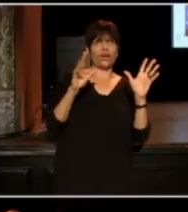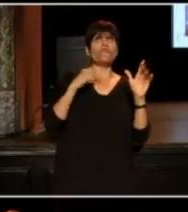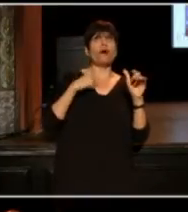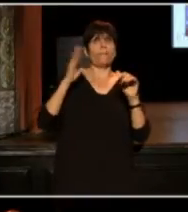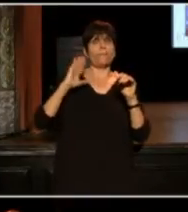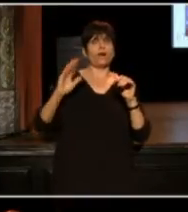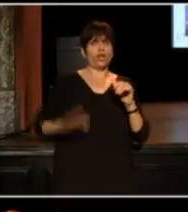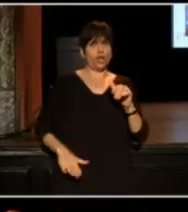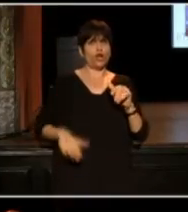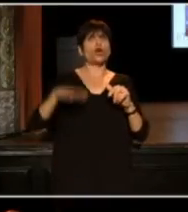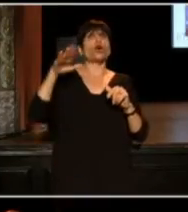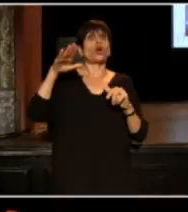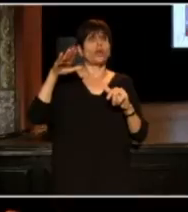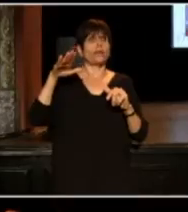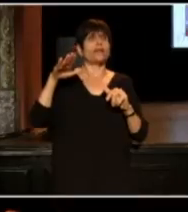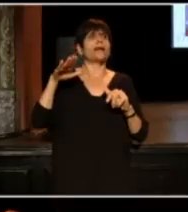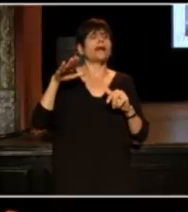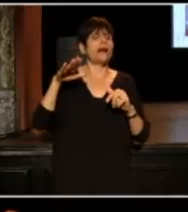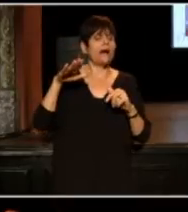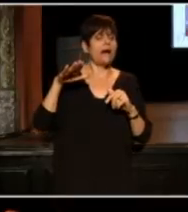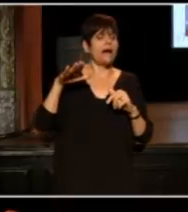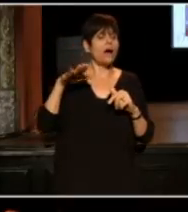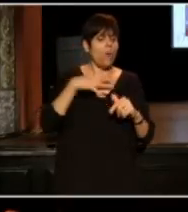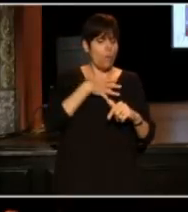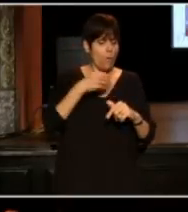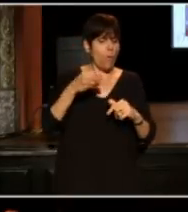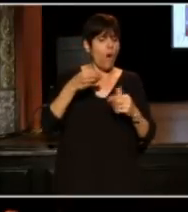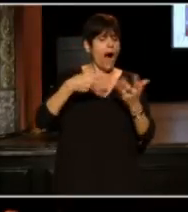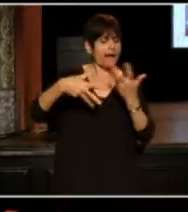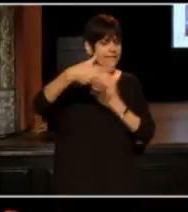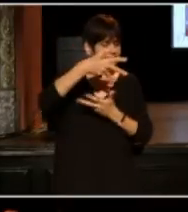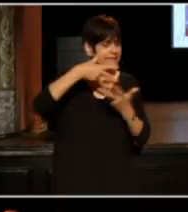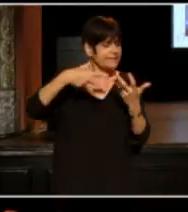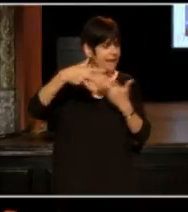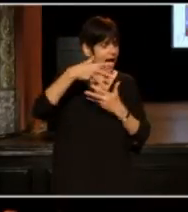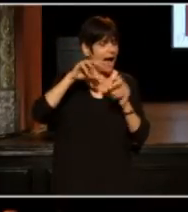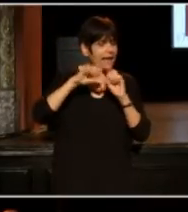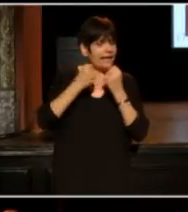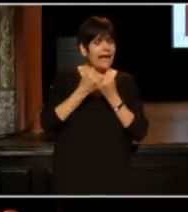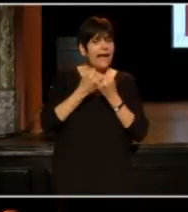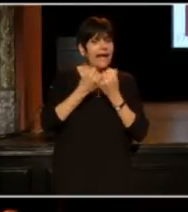Gwailo meaning...? White ghost, so I know every derogatory term for a white person in Chinese.